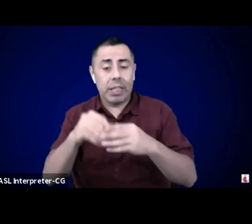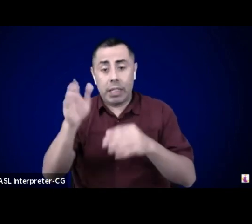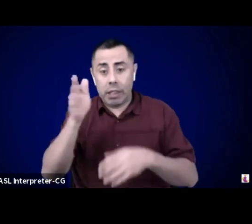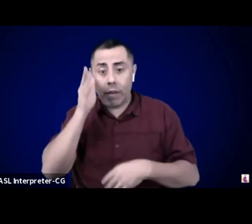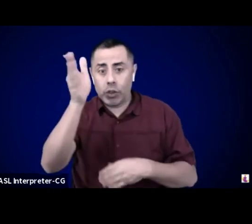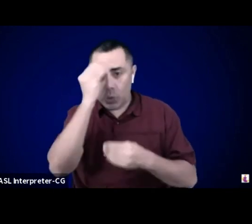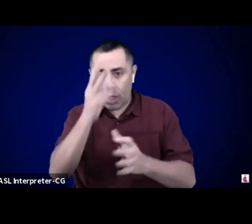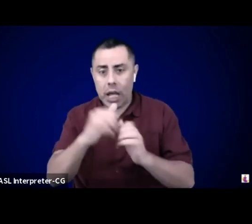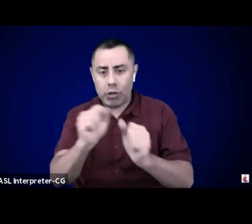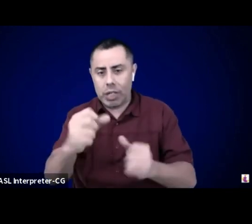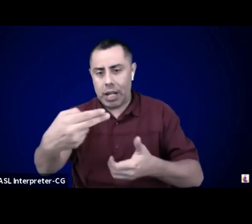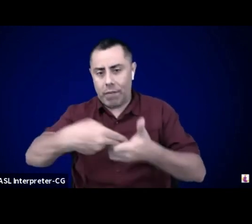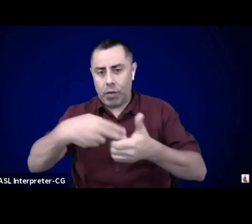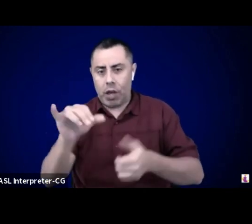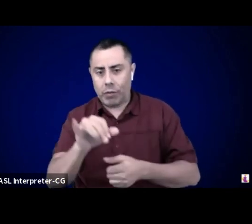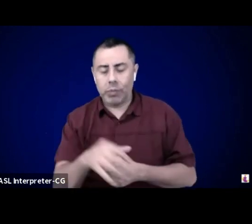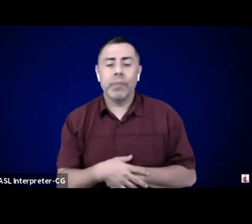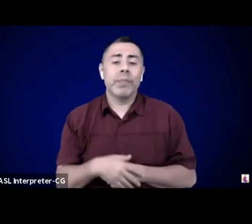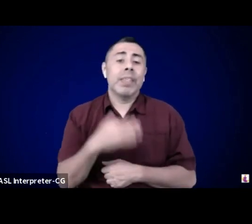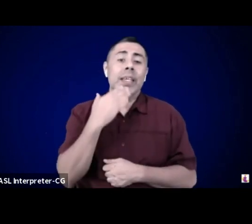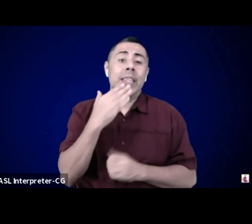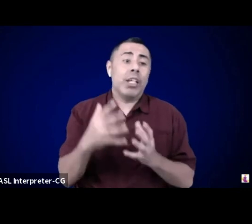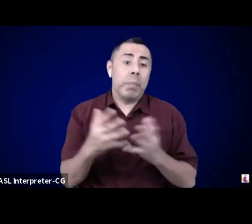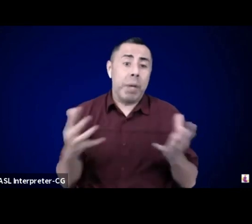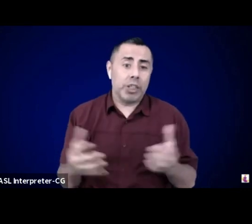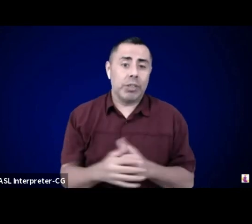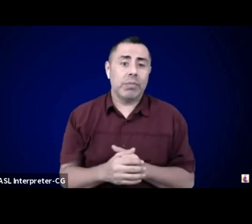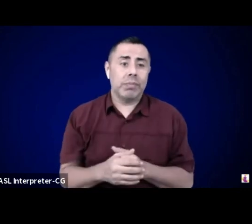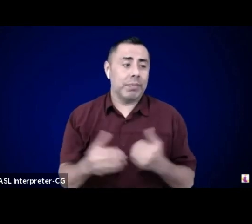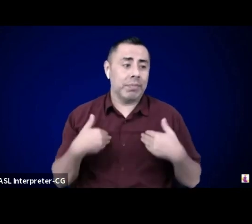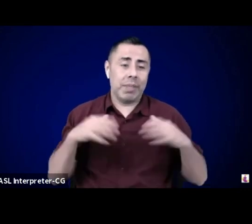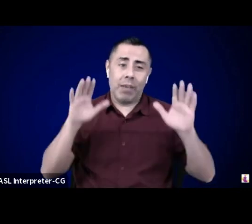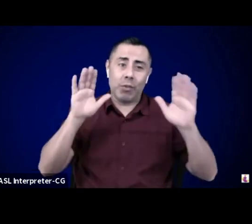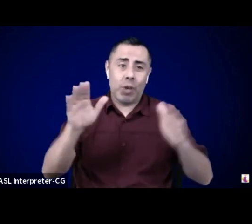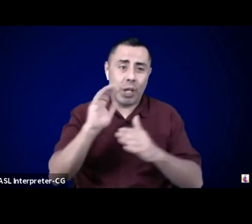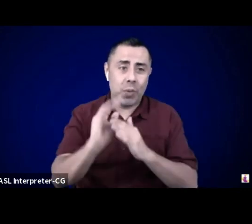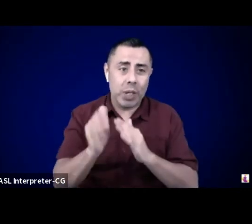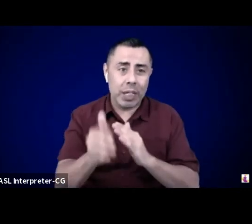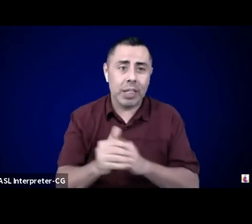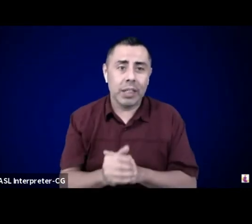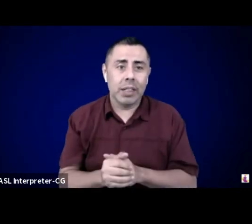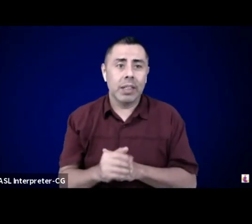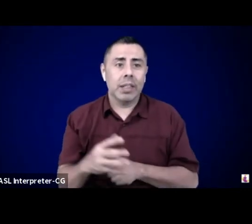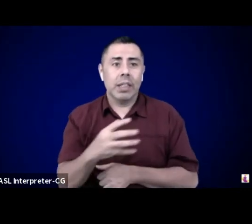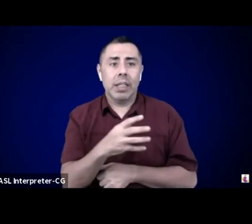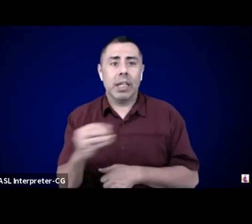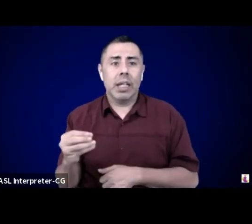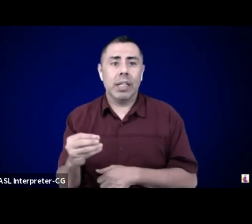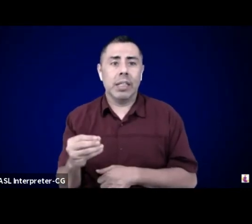A Tribe Called Red is amazing. So, thank you for playing A Tribe Called Red. And Sisters is my favorite track.